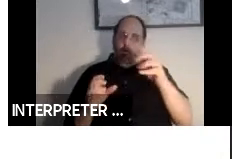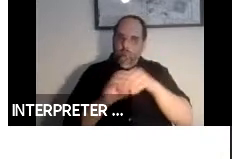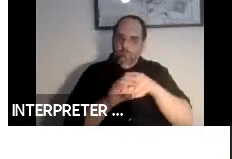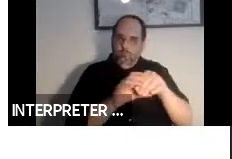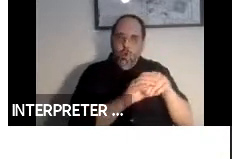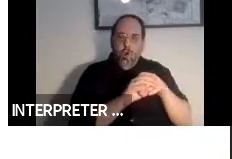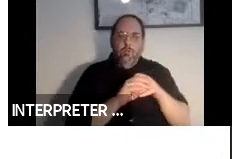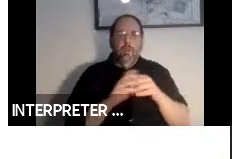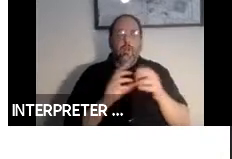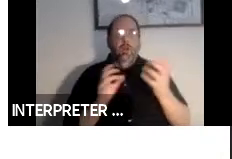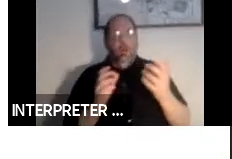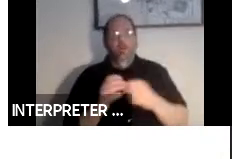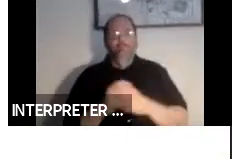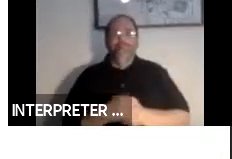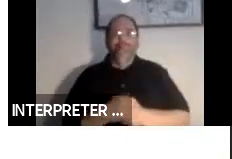alliance among others. Next slide, please.